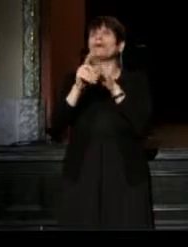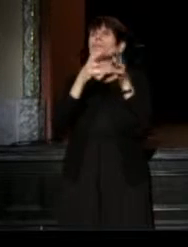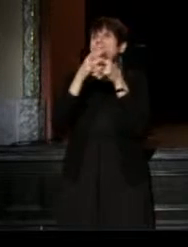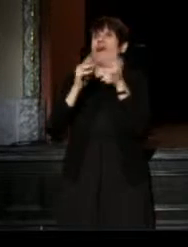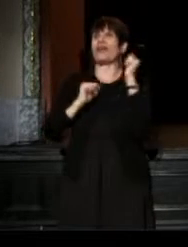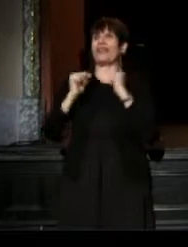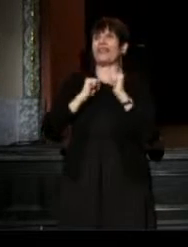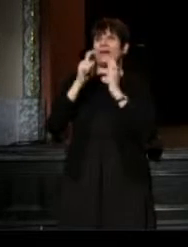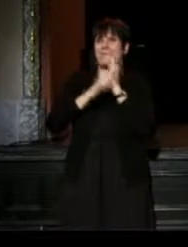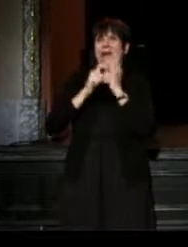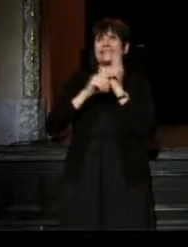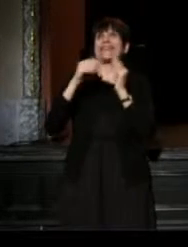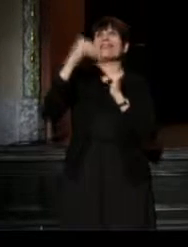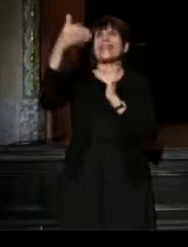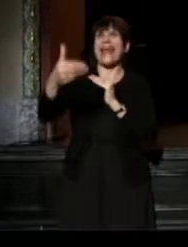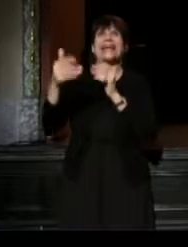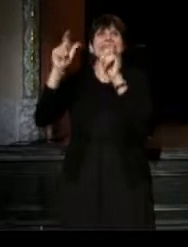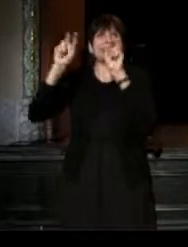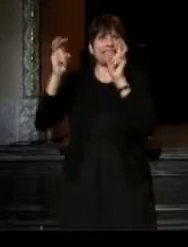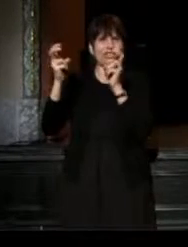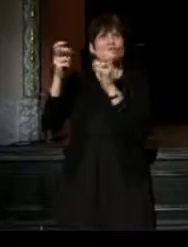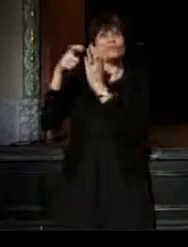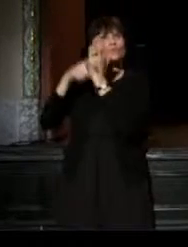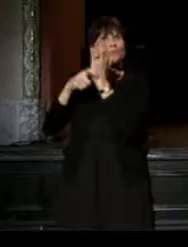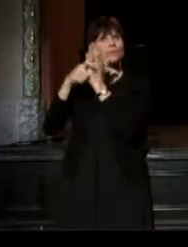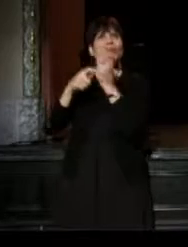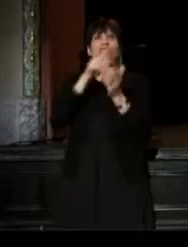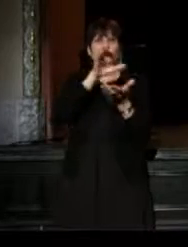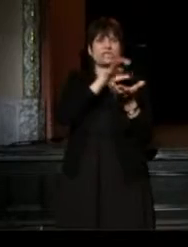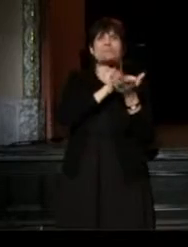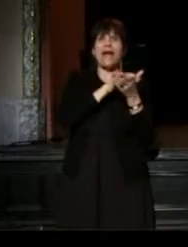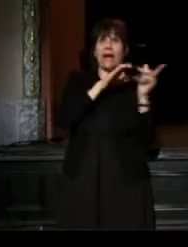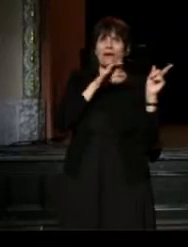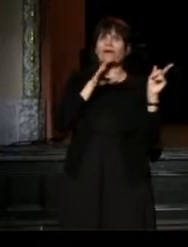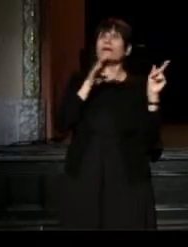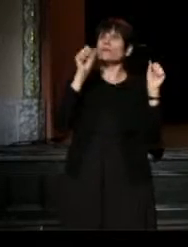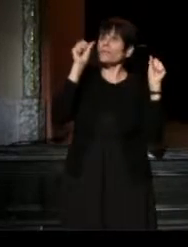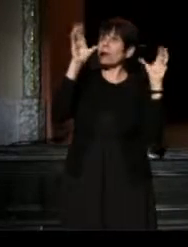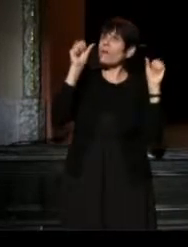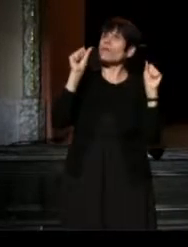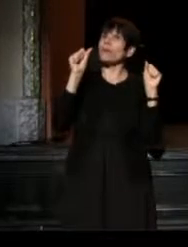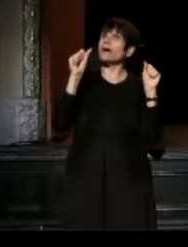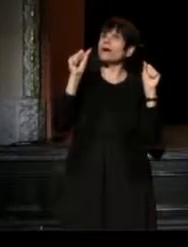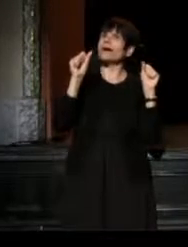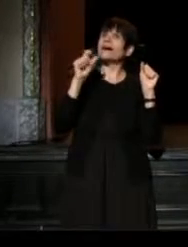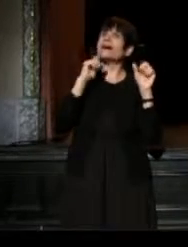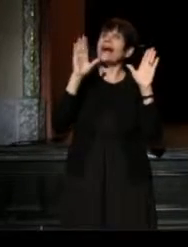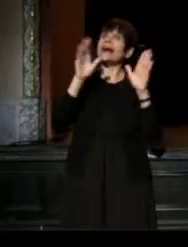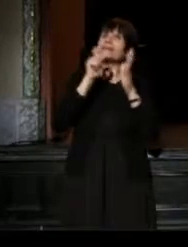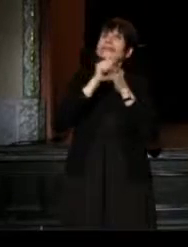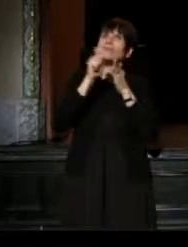And I discovered this morning, in another session, that she's married to the remarkable and handsome playwright George Brant.